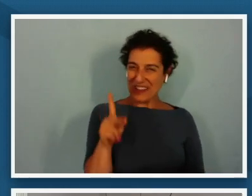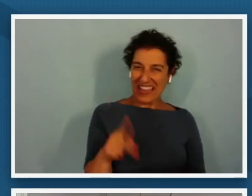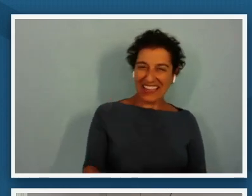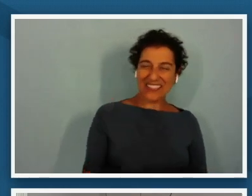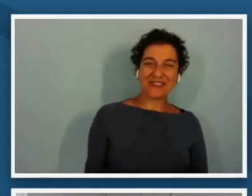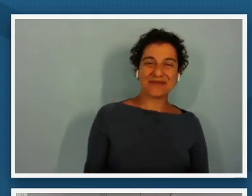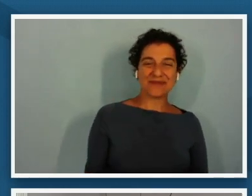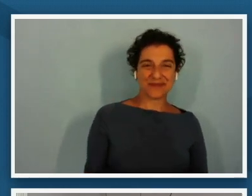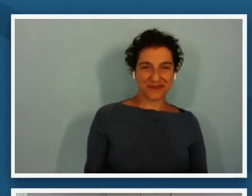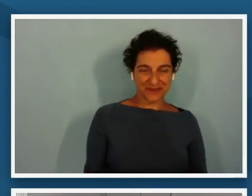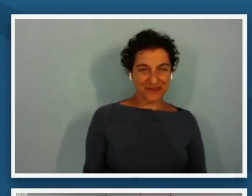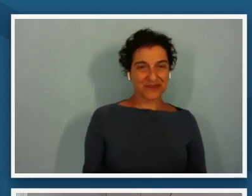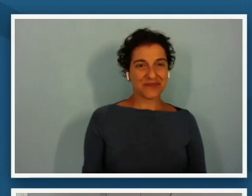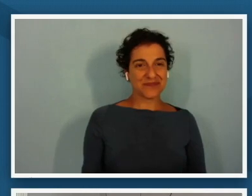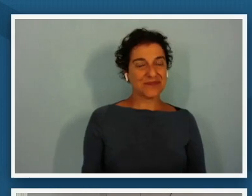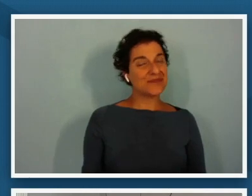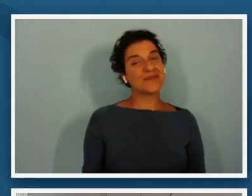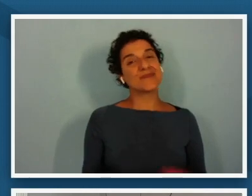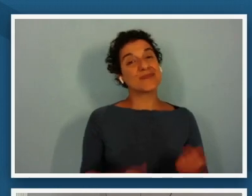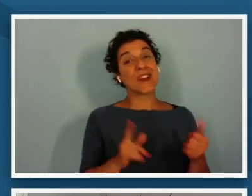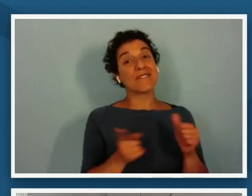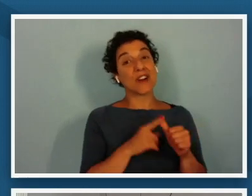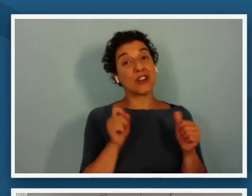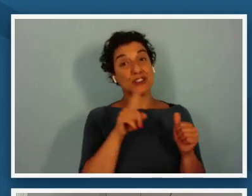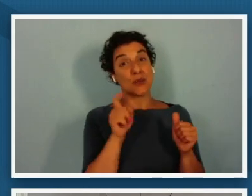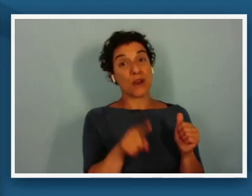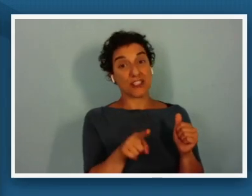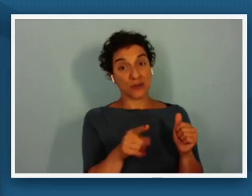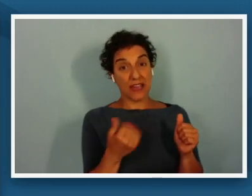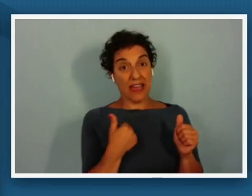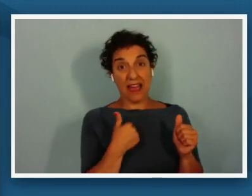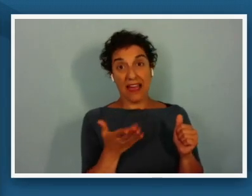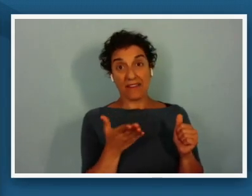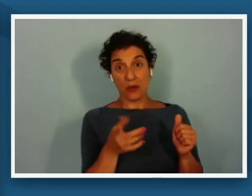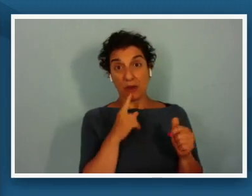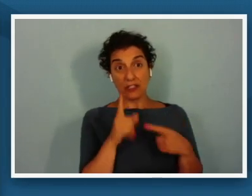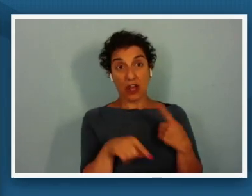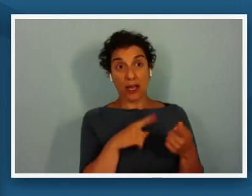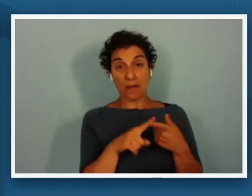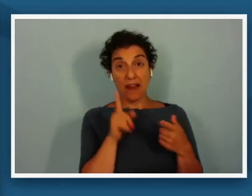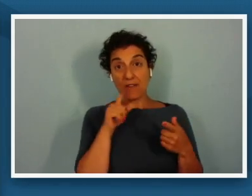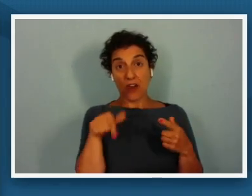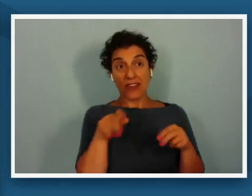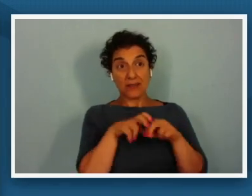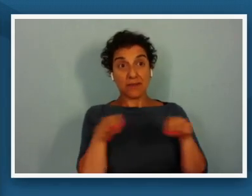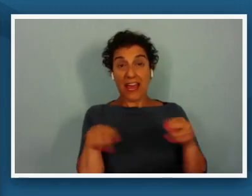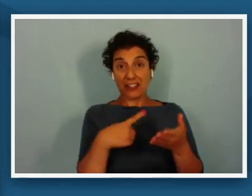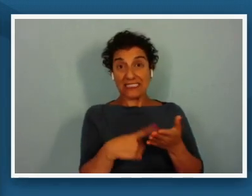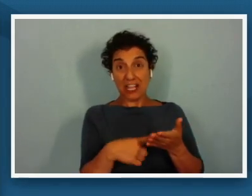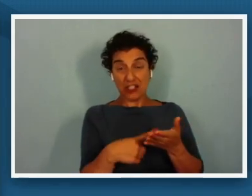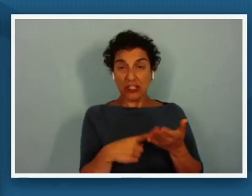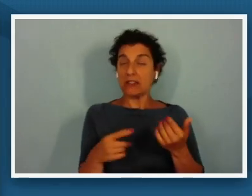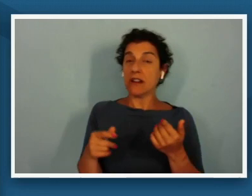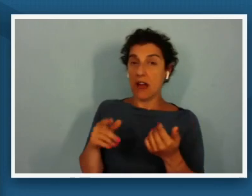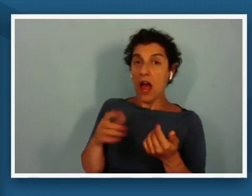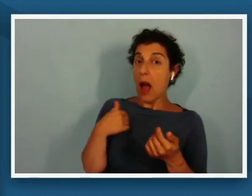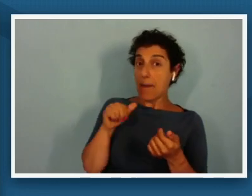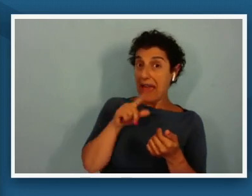so one of the the first question that we had that we wanted to talk about in this panel discussion was